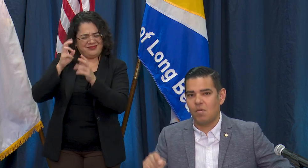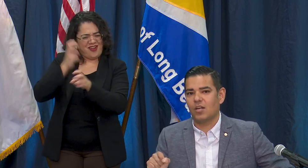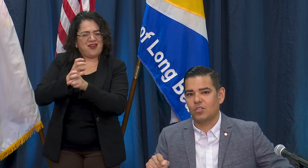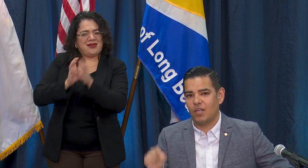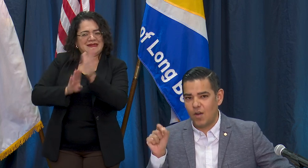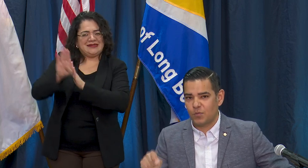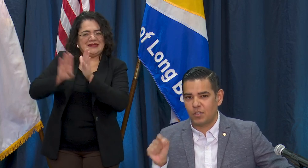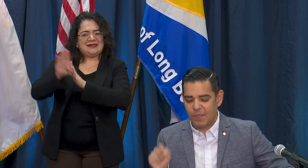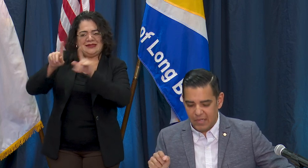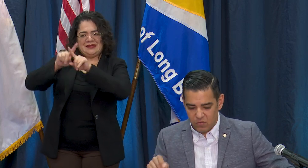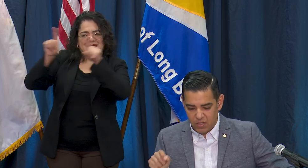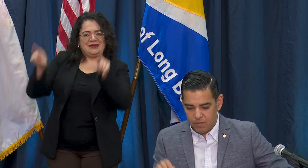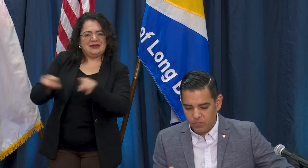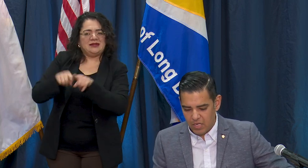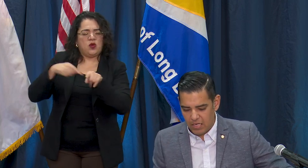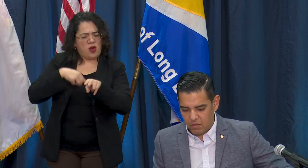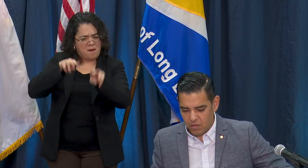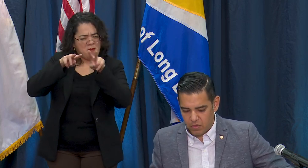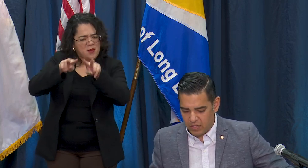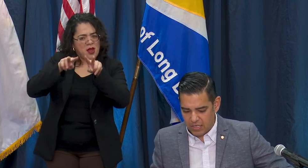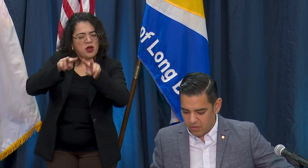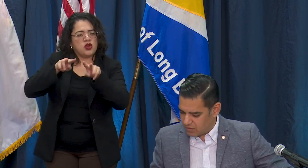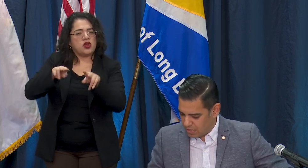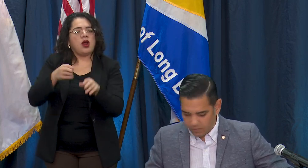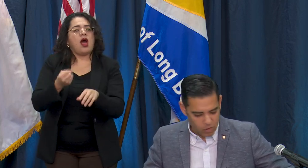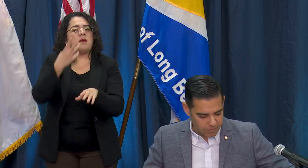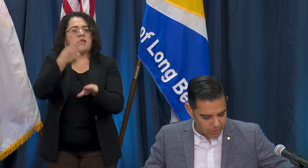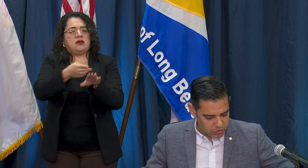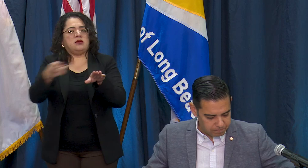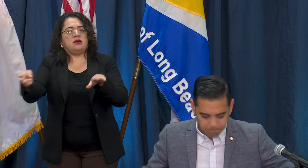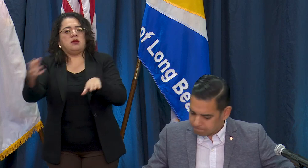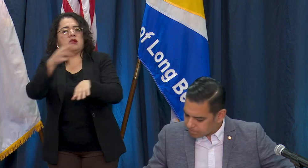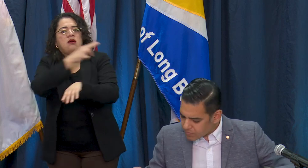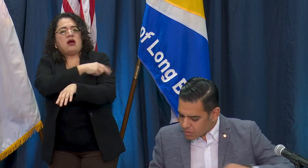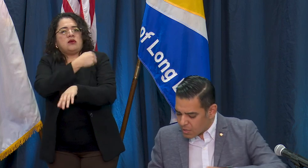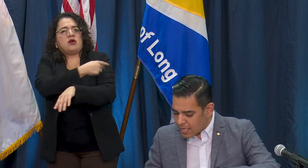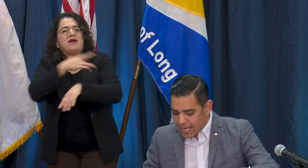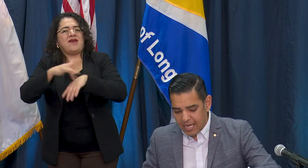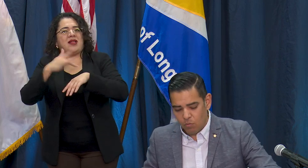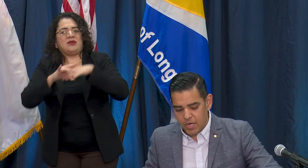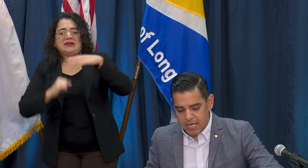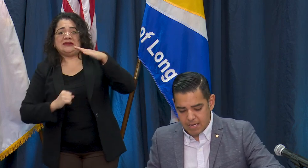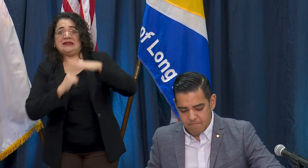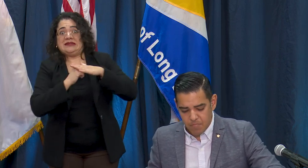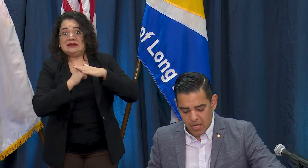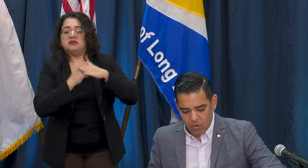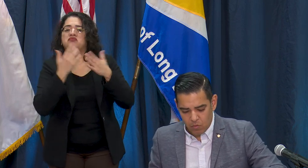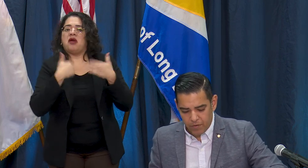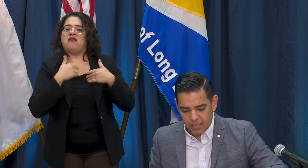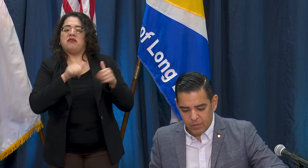monitoring hospital capacity in the City of Long Beach. I want to finally